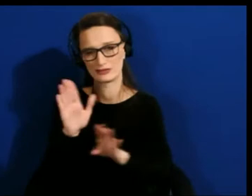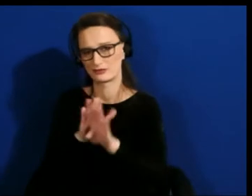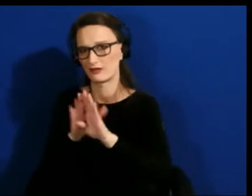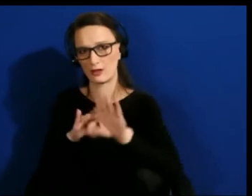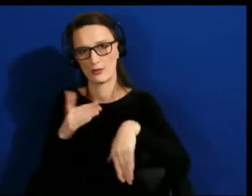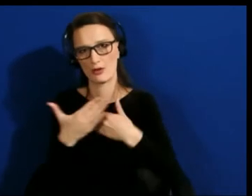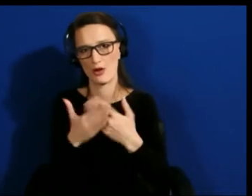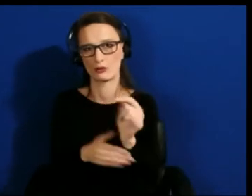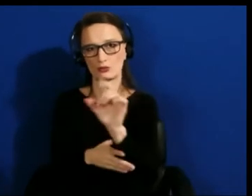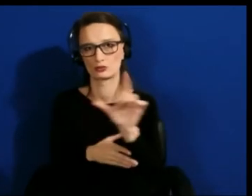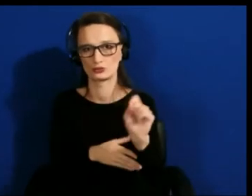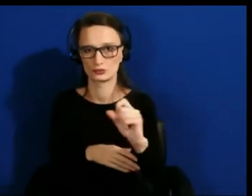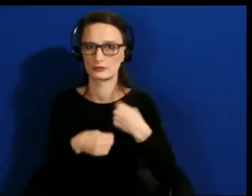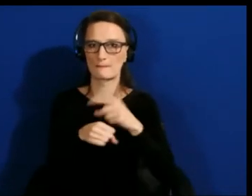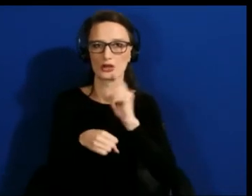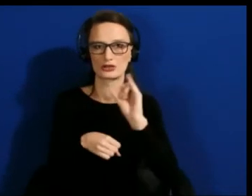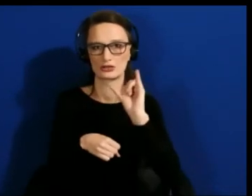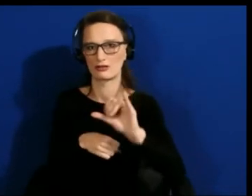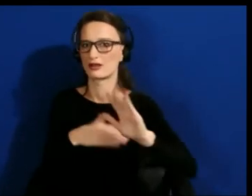available. Thank you so much.